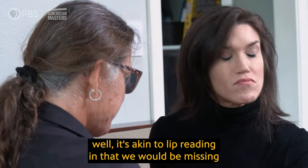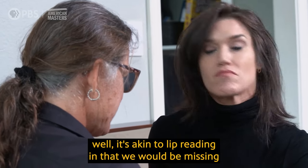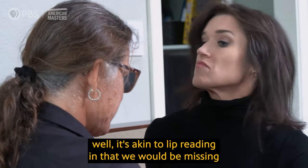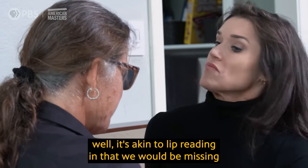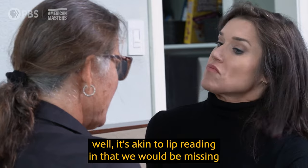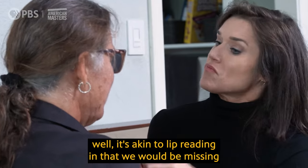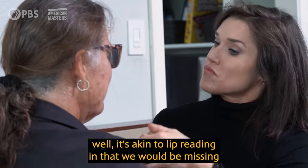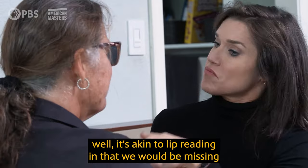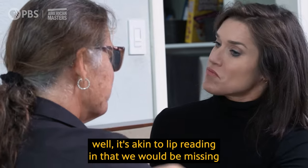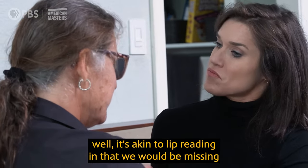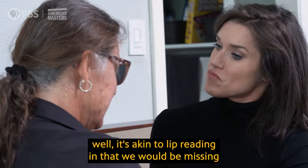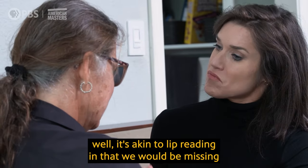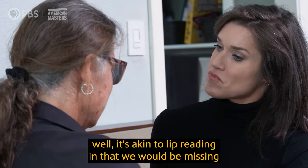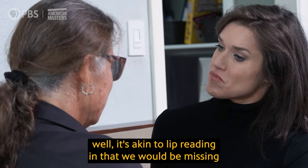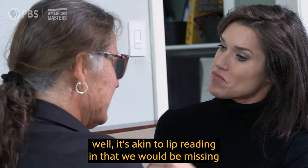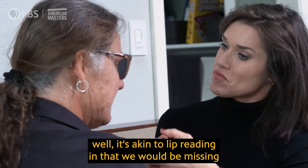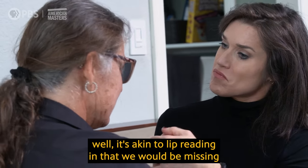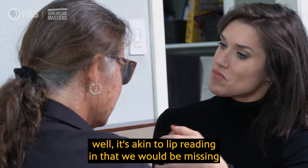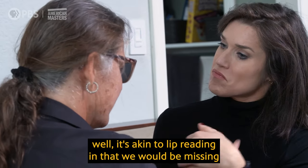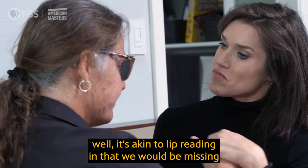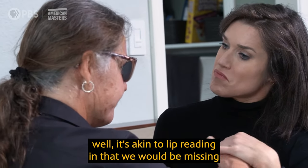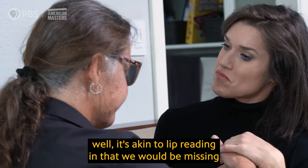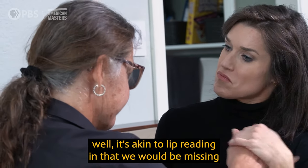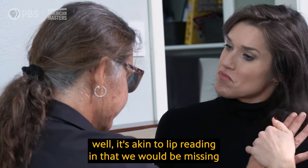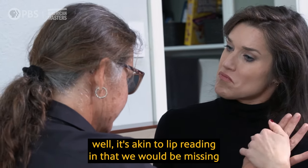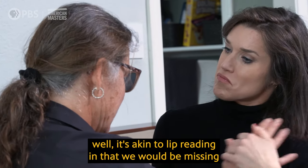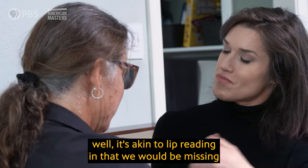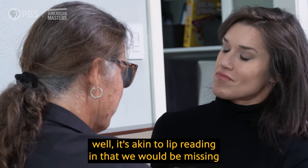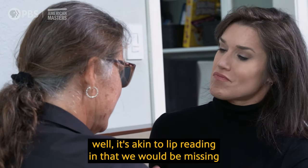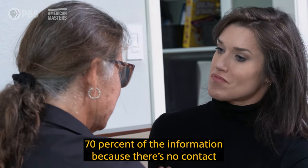well, it's akin to lip reading in that we would be missing